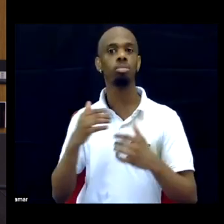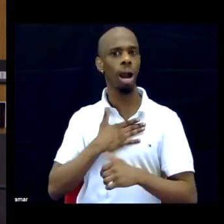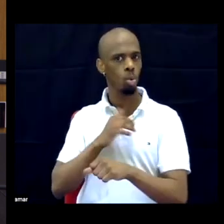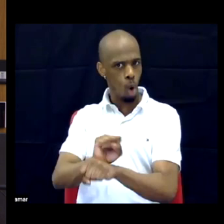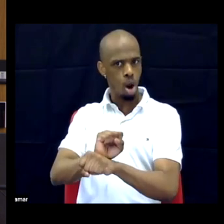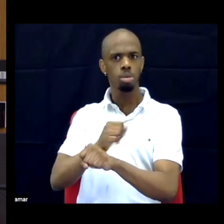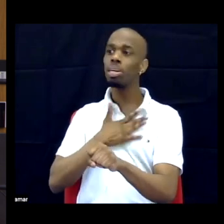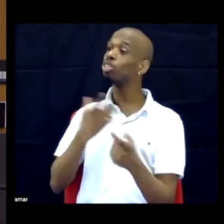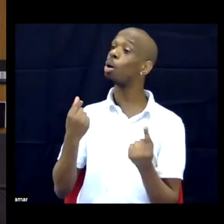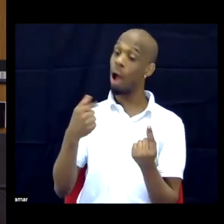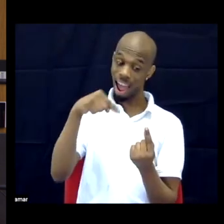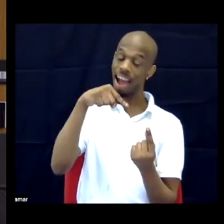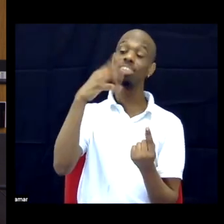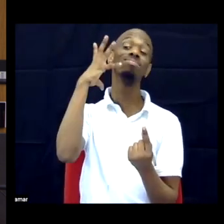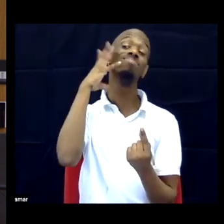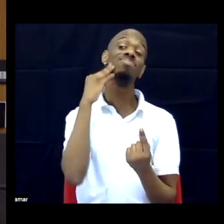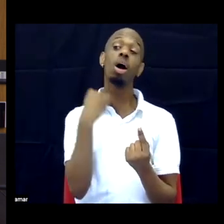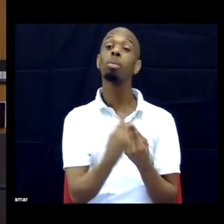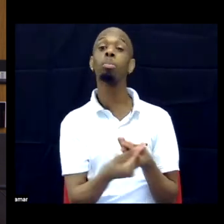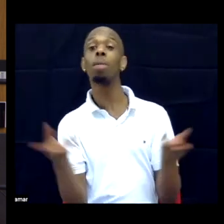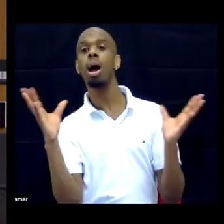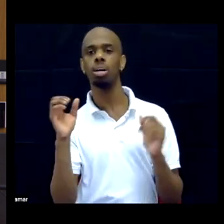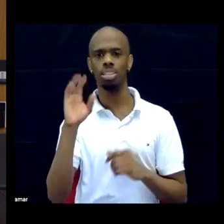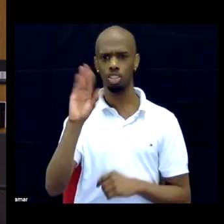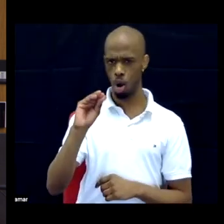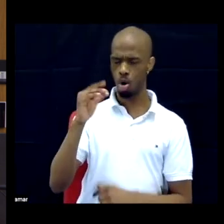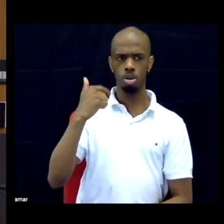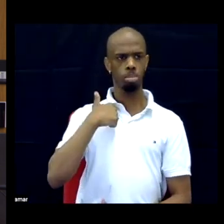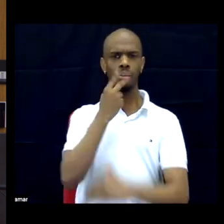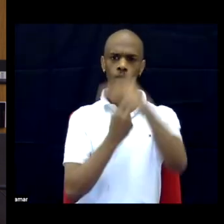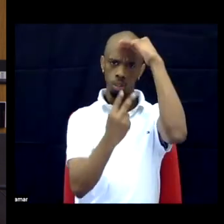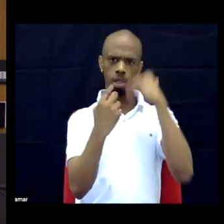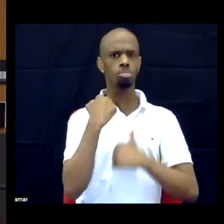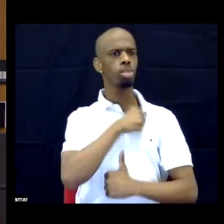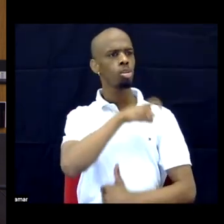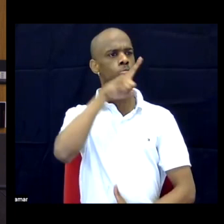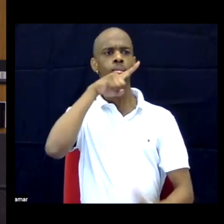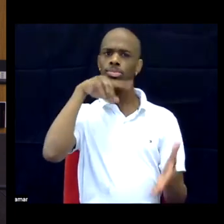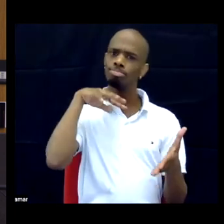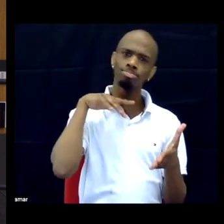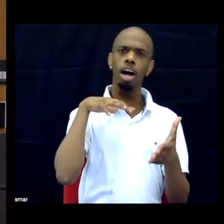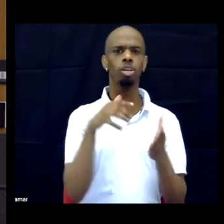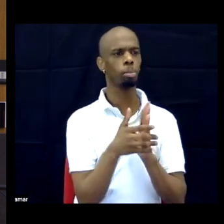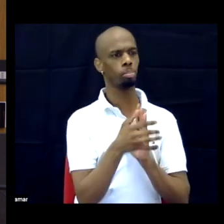And as an academic who is ambivalent of being an academic, I never thought about it and